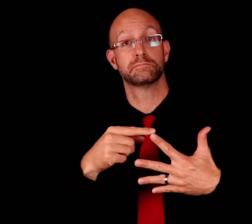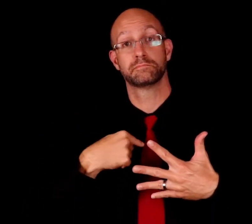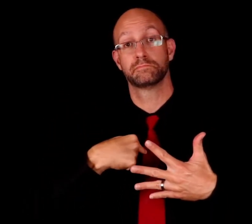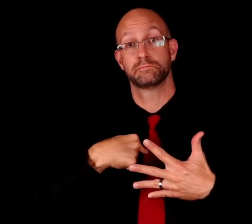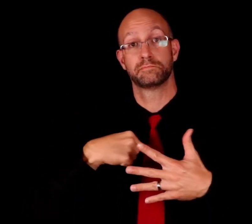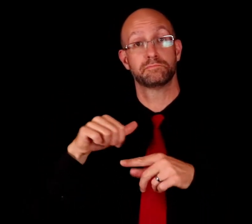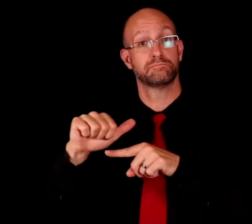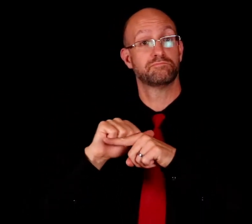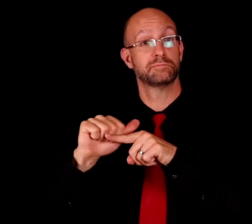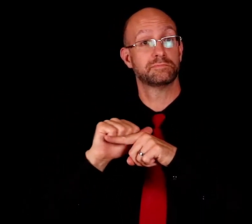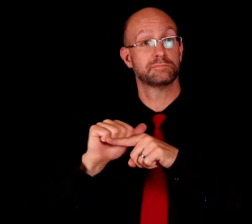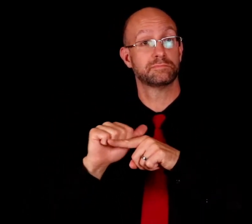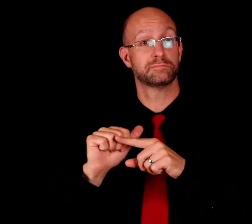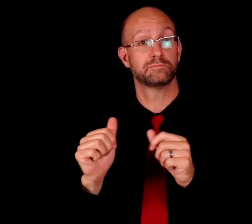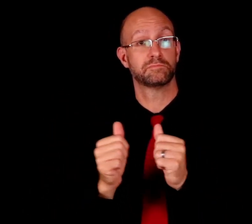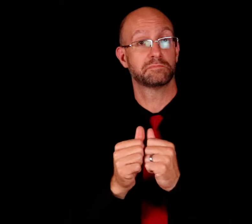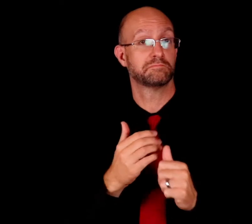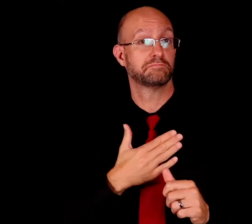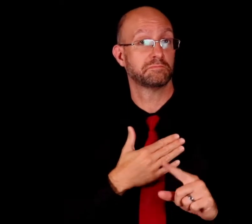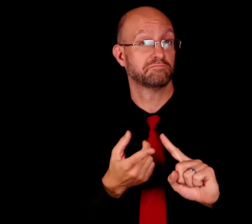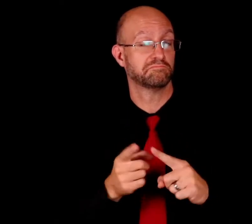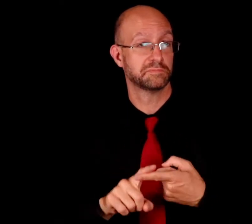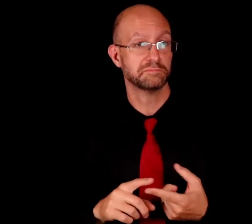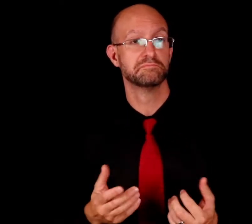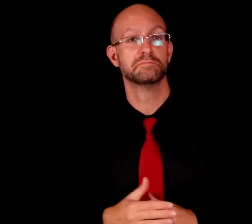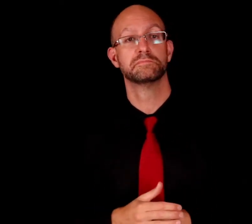I PRACTICE WITH MY FRIEND.